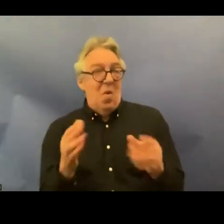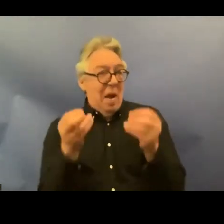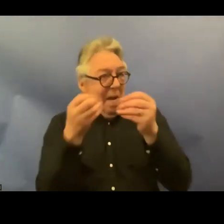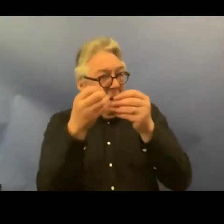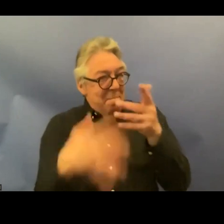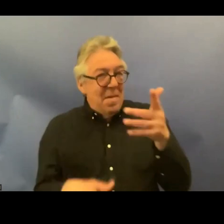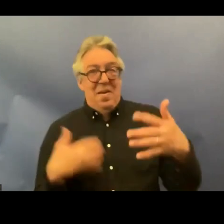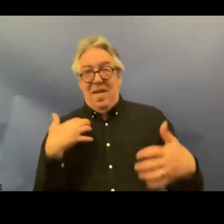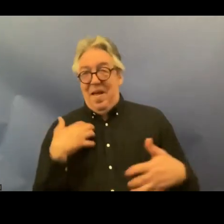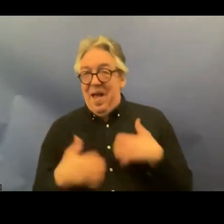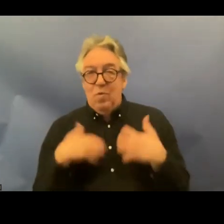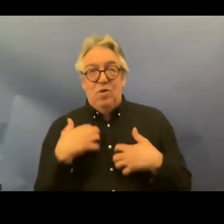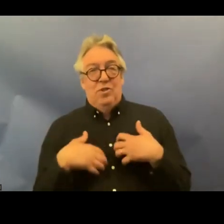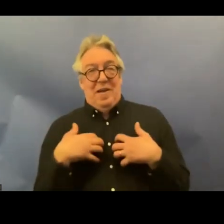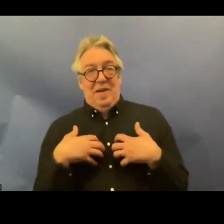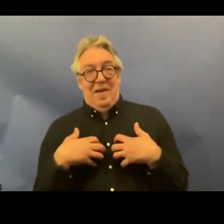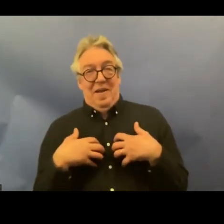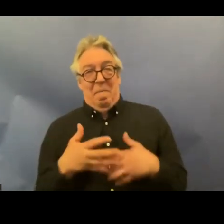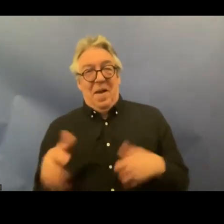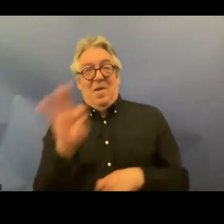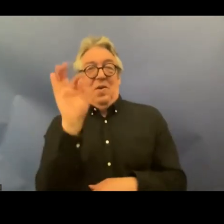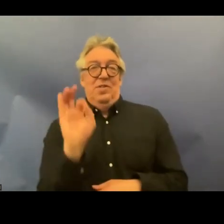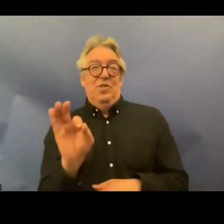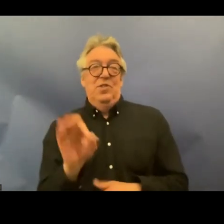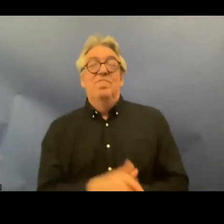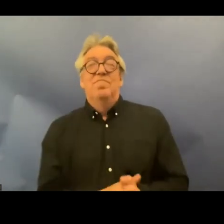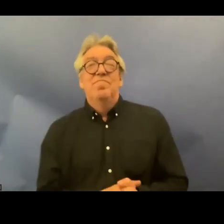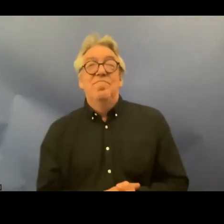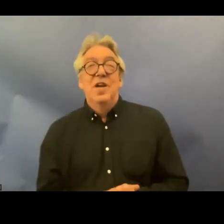interesting and far-reaching questions I want to go through in the next eight